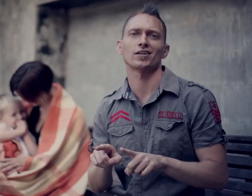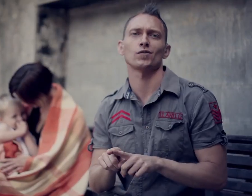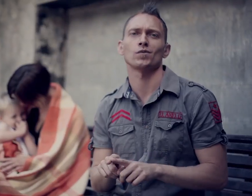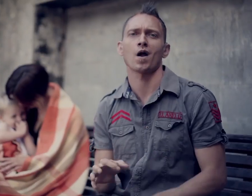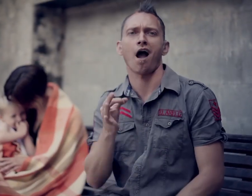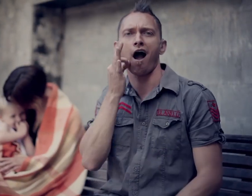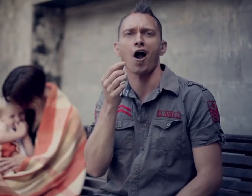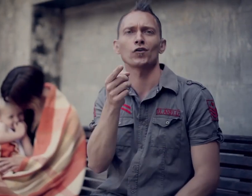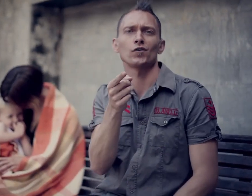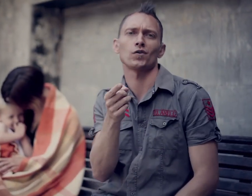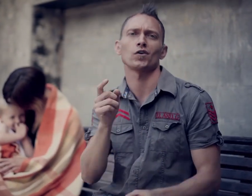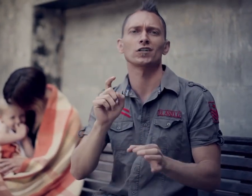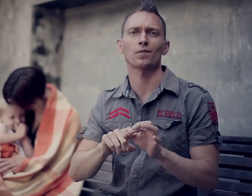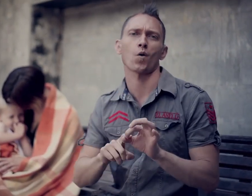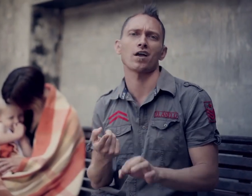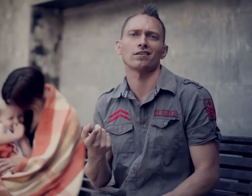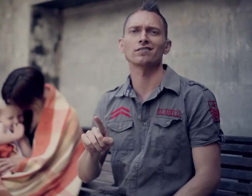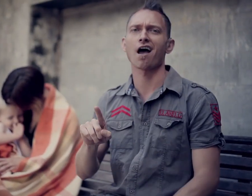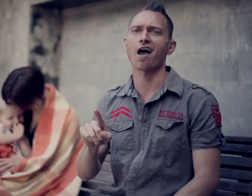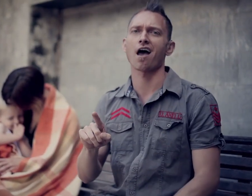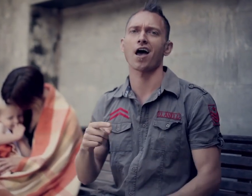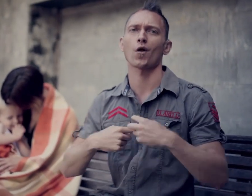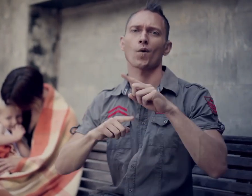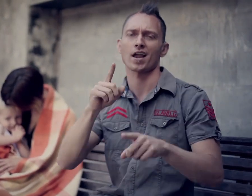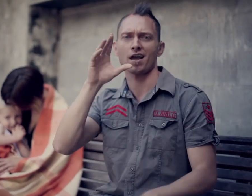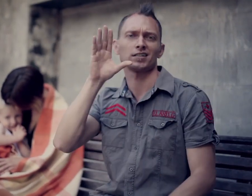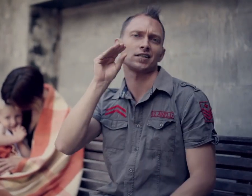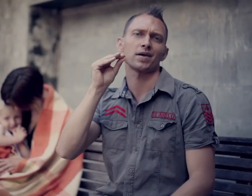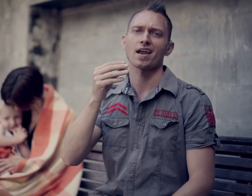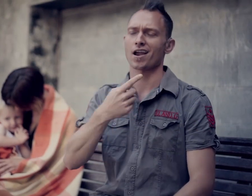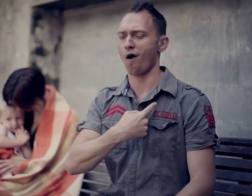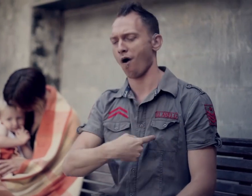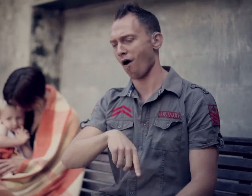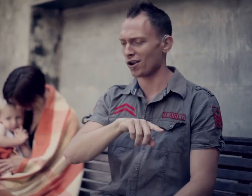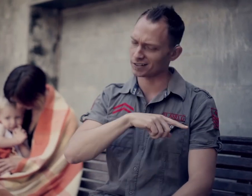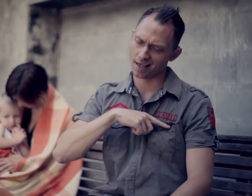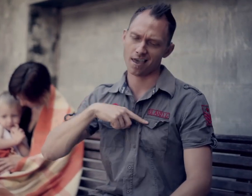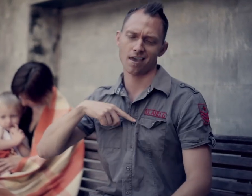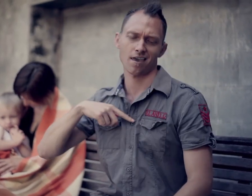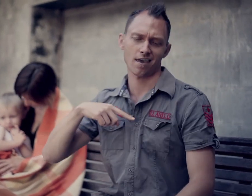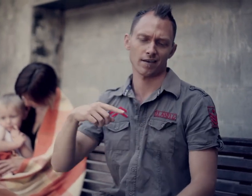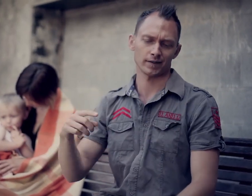I'd like to ask you some questions And If we can speak honestly